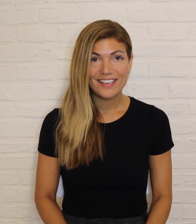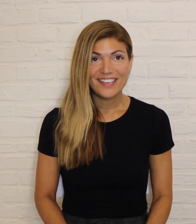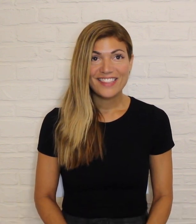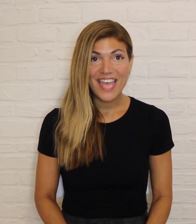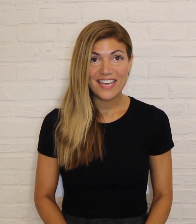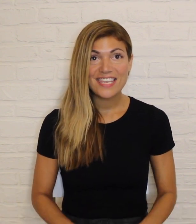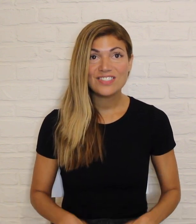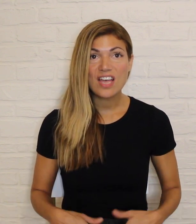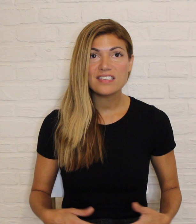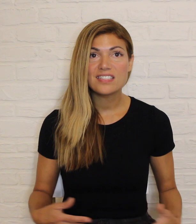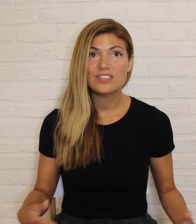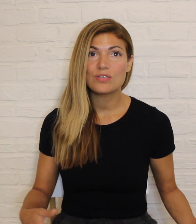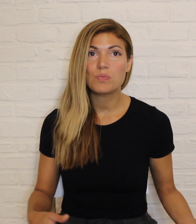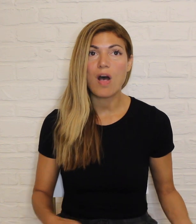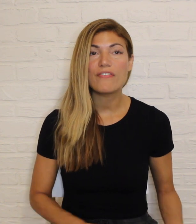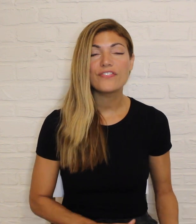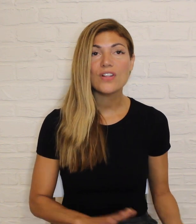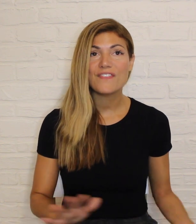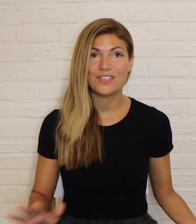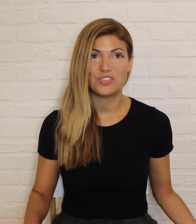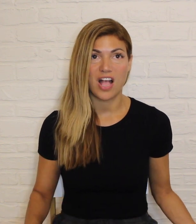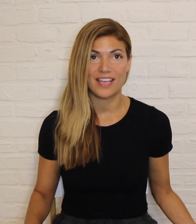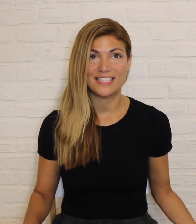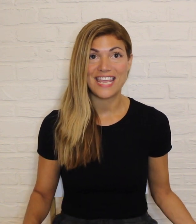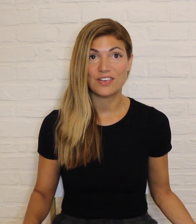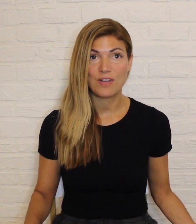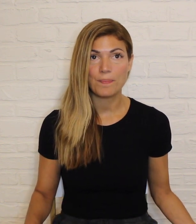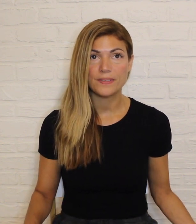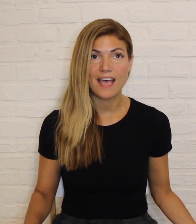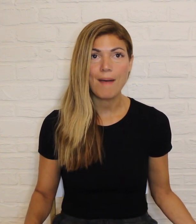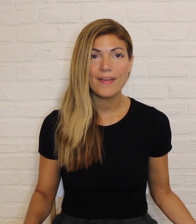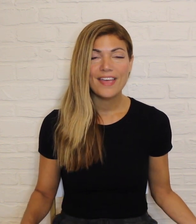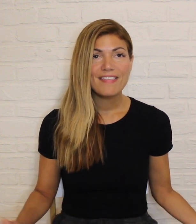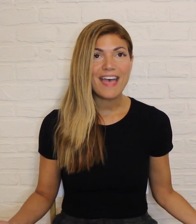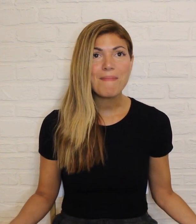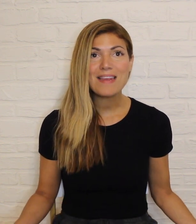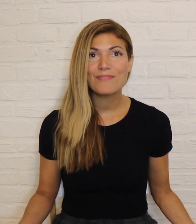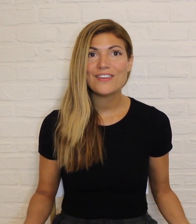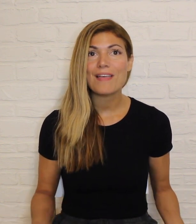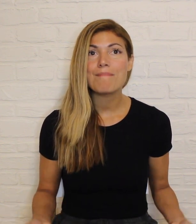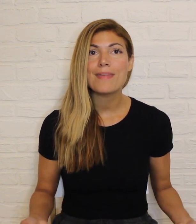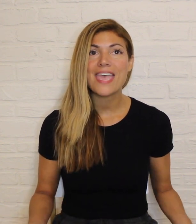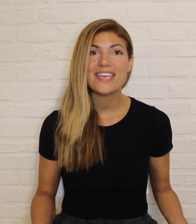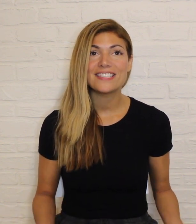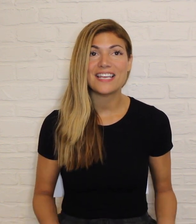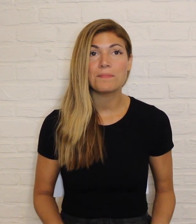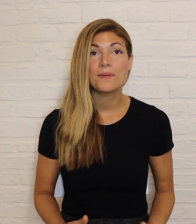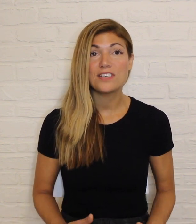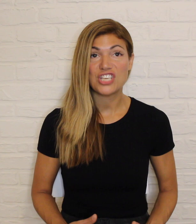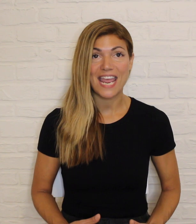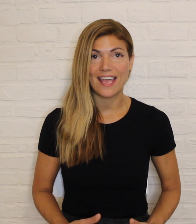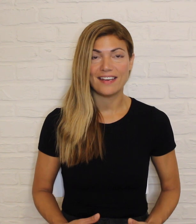Then, he saw his sisters wall full of his drawings that he had crumpled up. That made him feel amazed and appreciated.